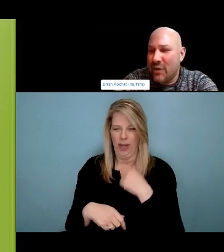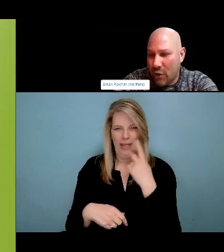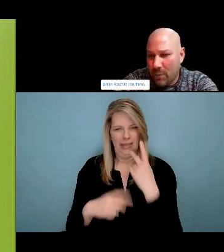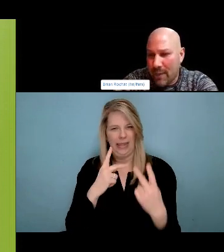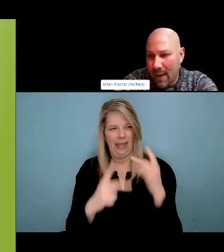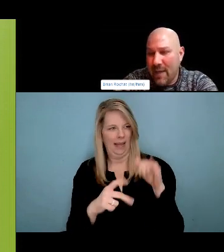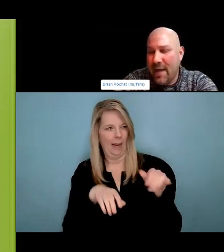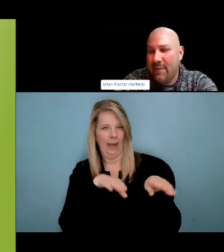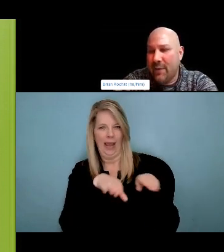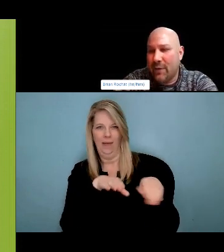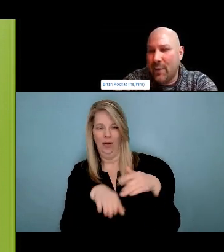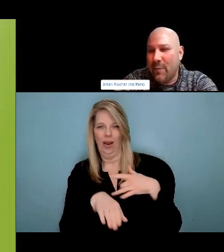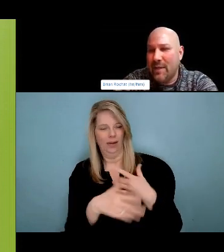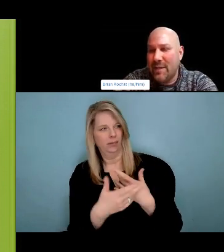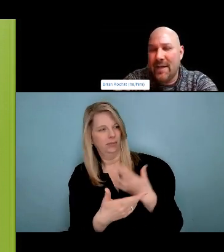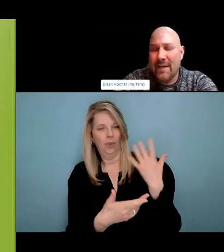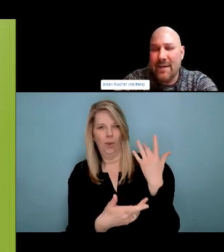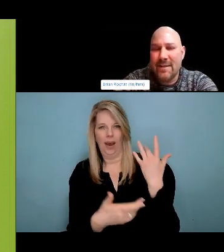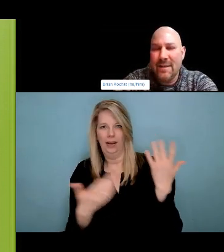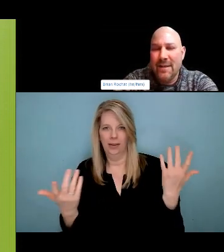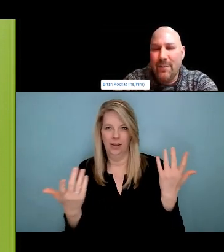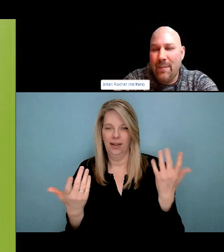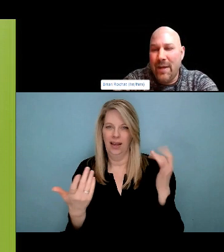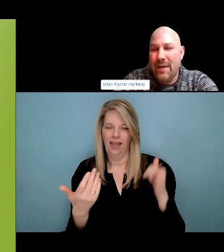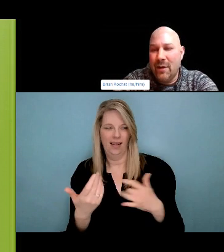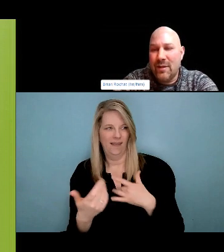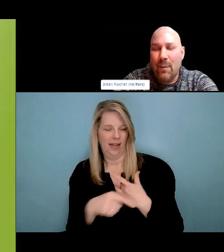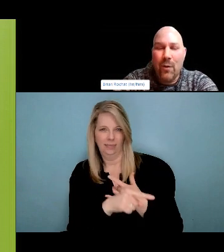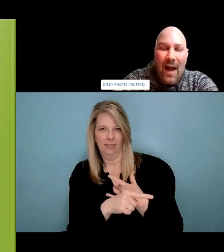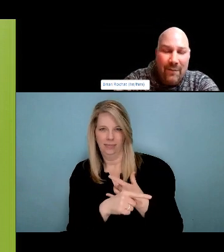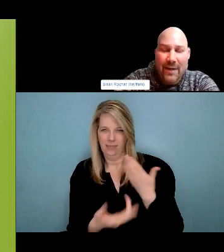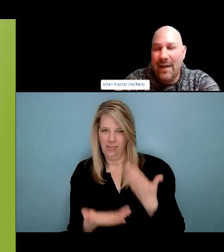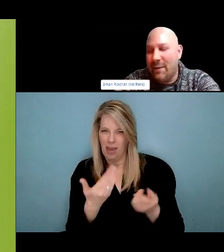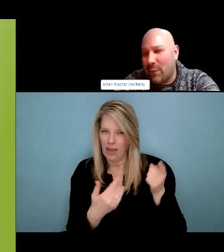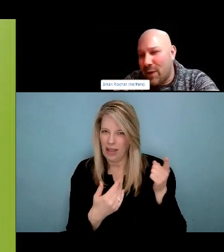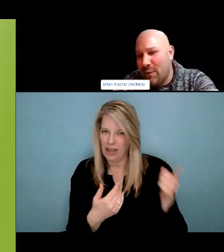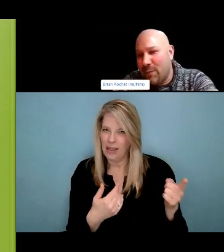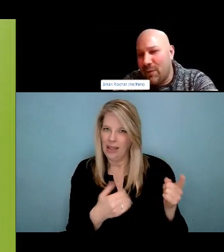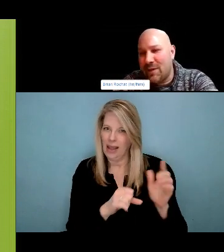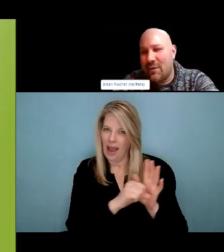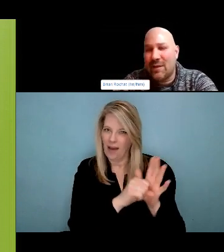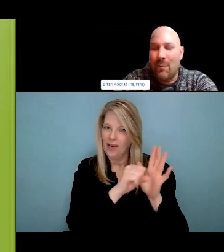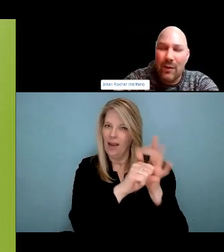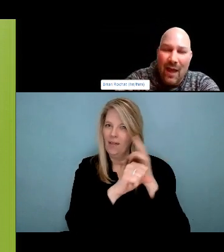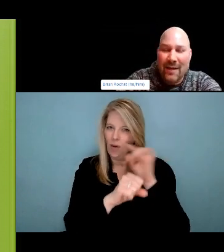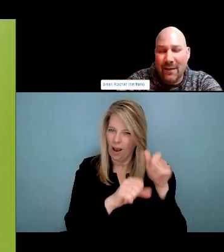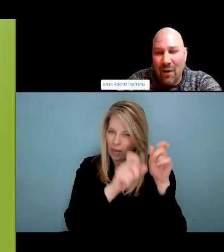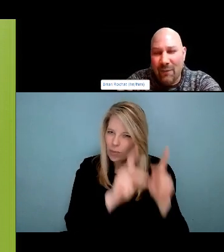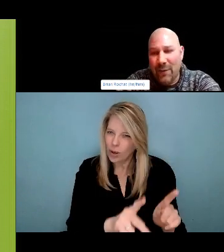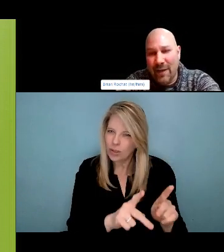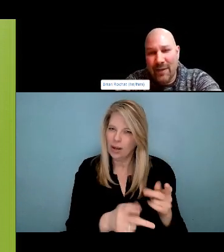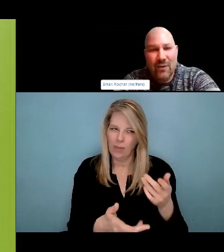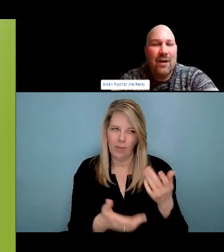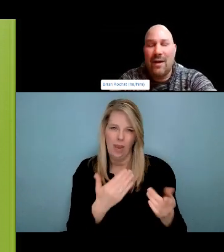and we get together to make changes for people that are doing drugs and how to be safe.